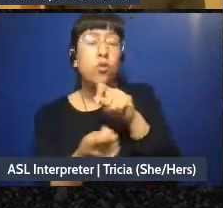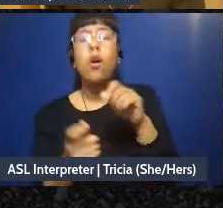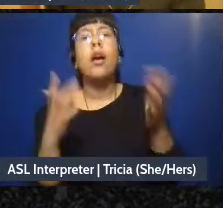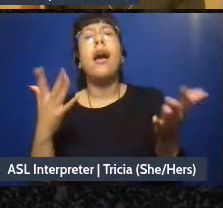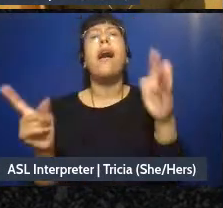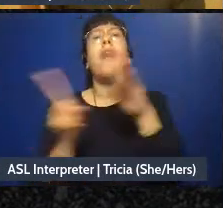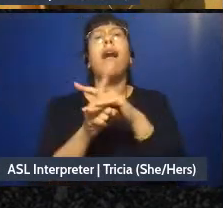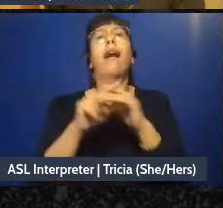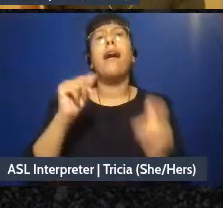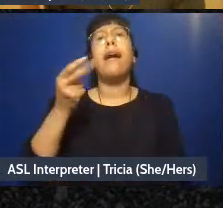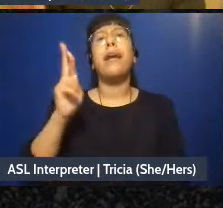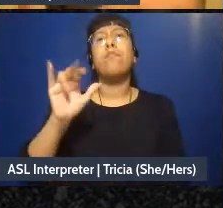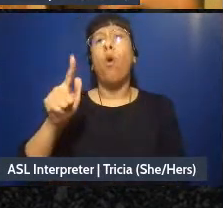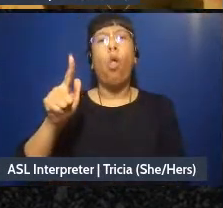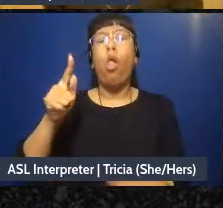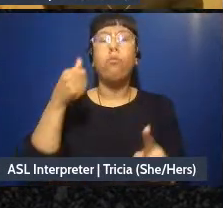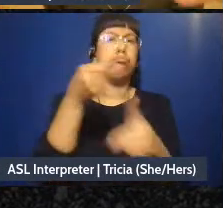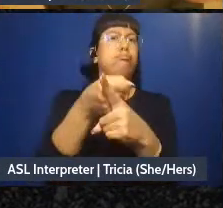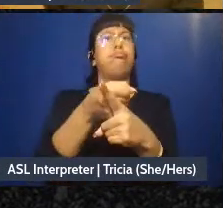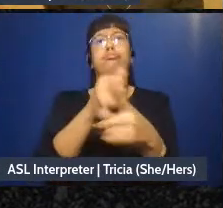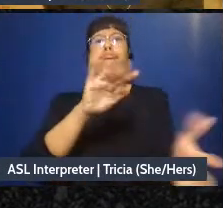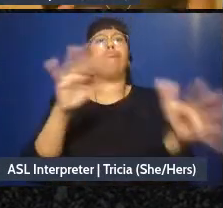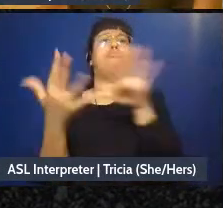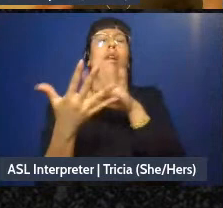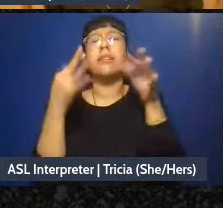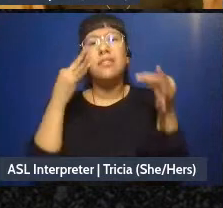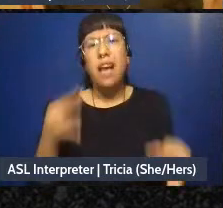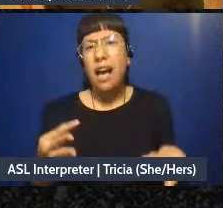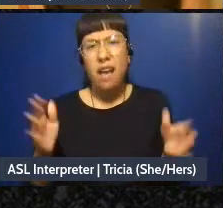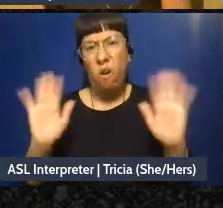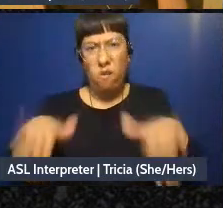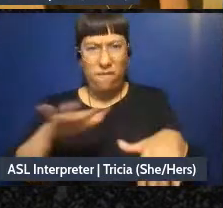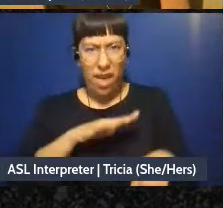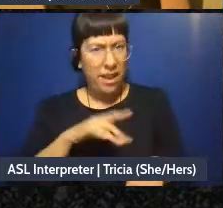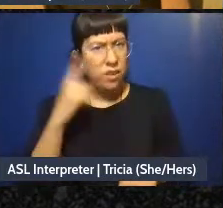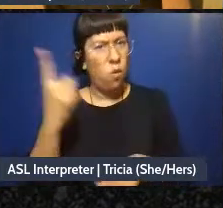community and we decided to change it, that's okay you can always change these plans because